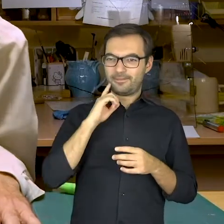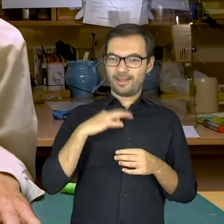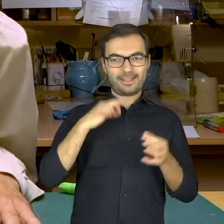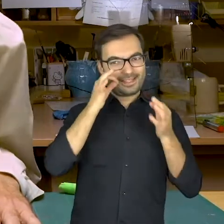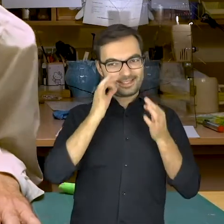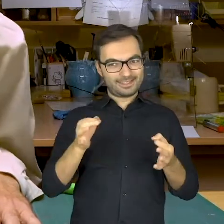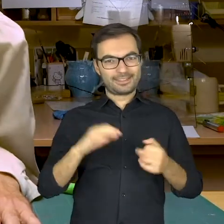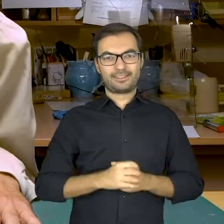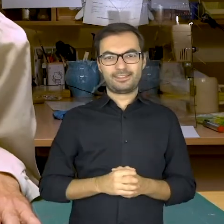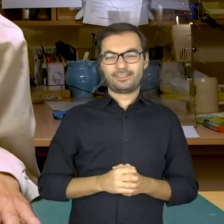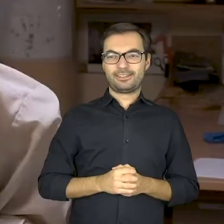Mr Chinaman.